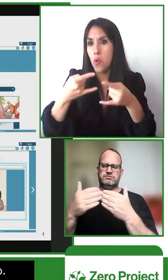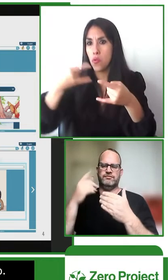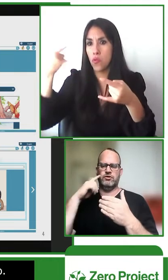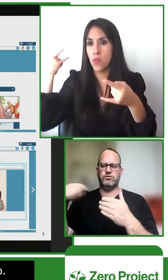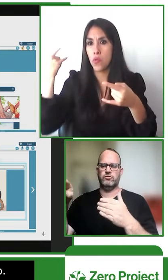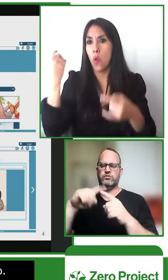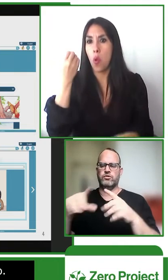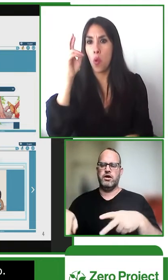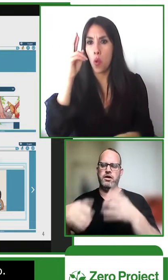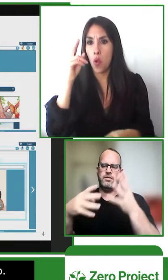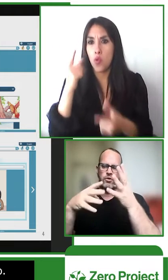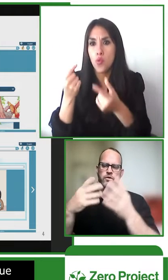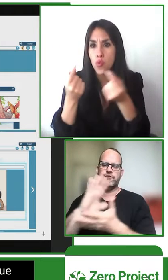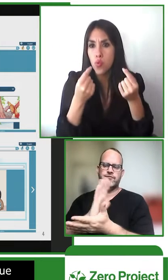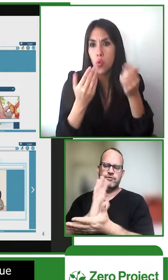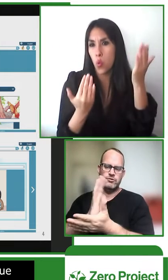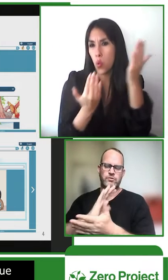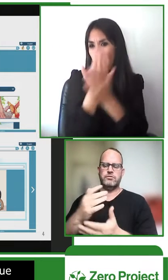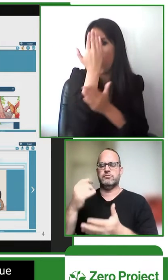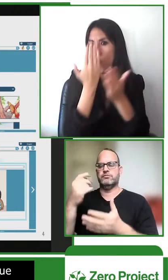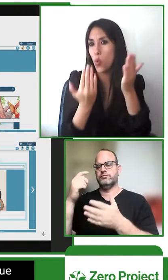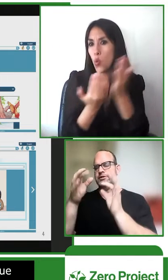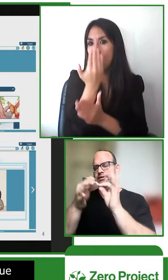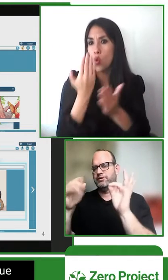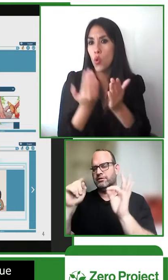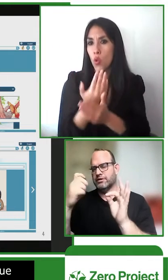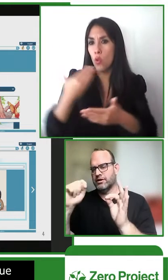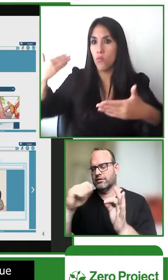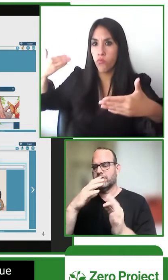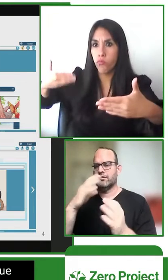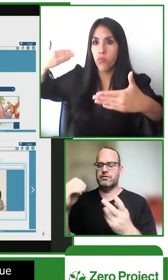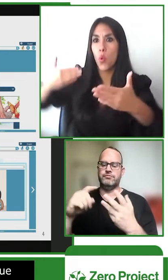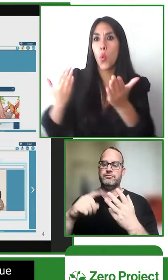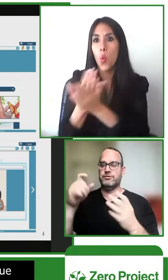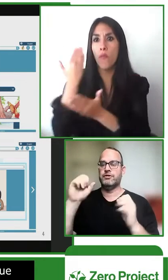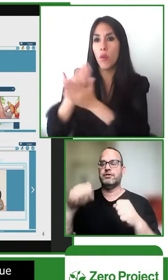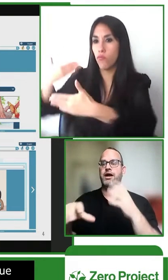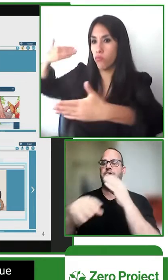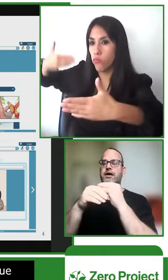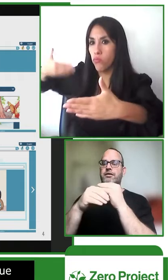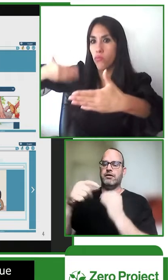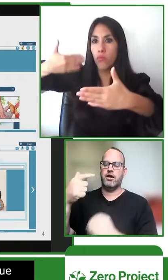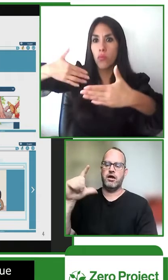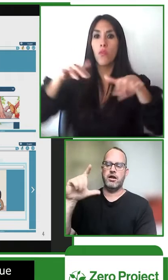it is a very simple and easy to use interface in order to upload stories to upload printed